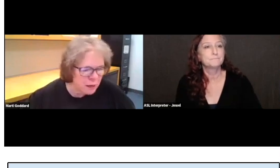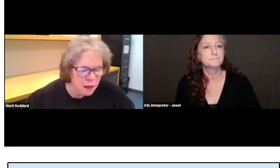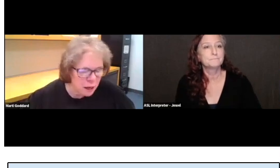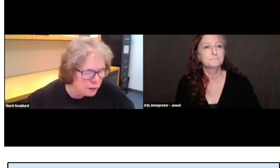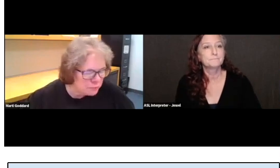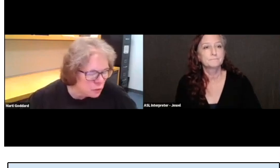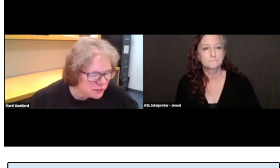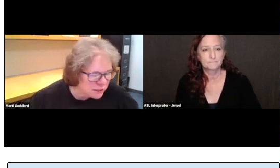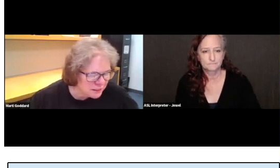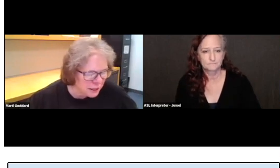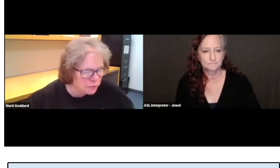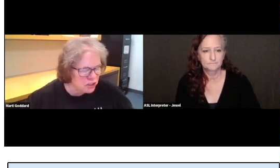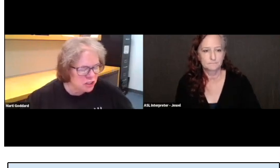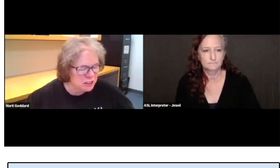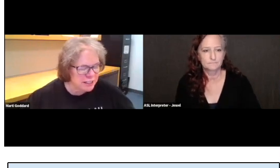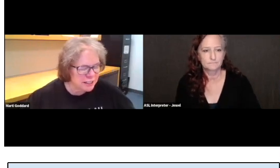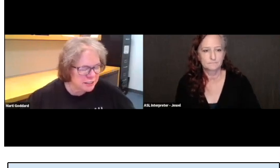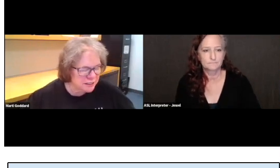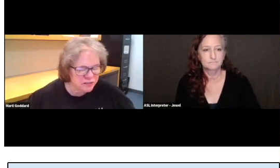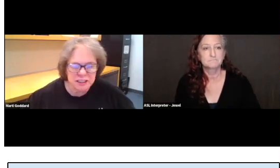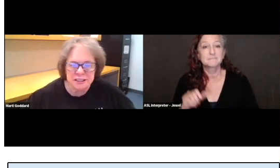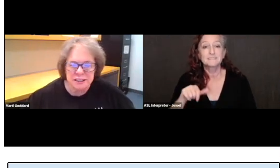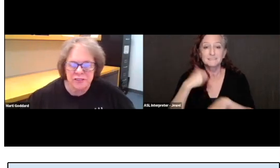So, it was established in 1977.